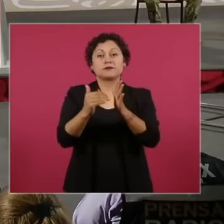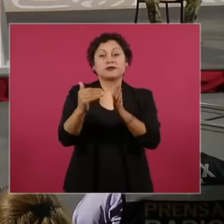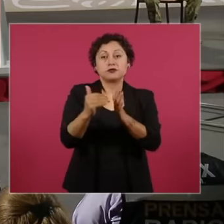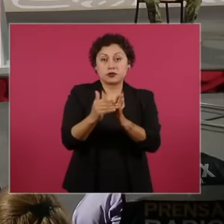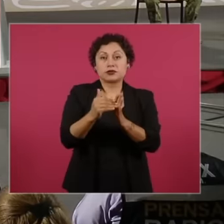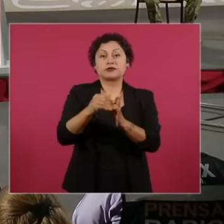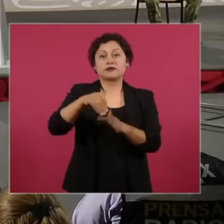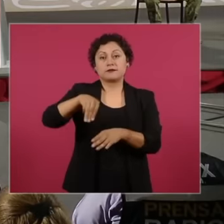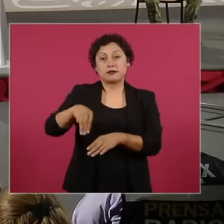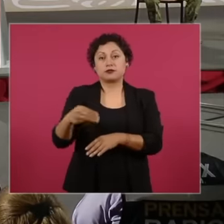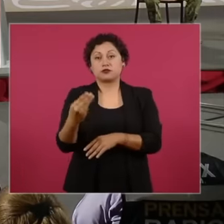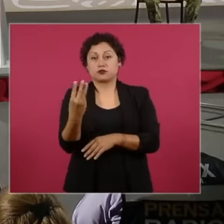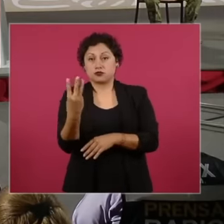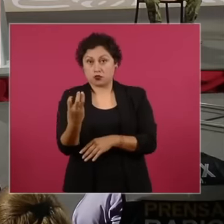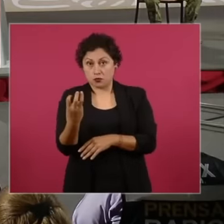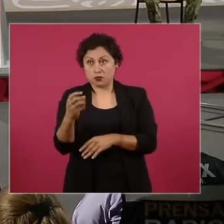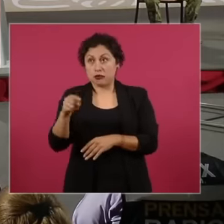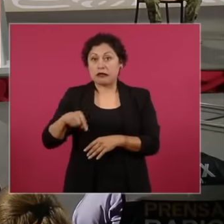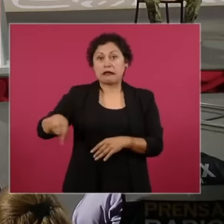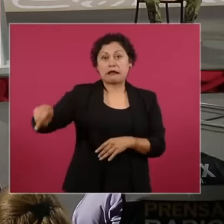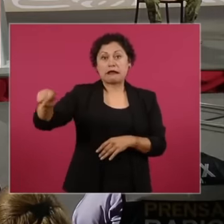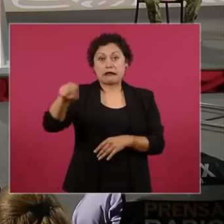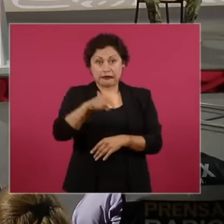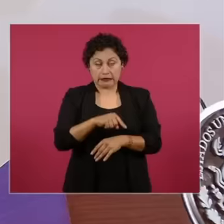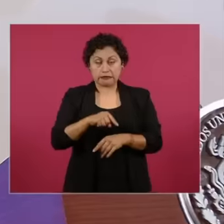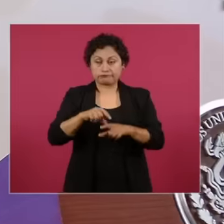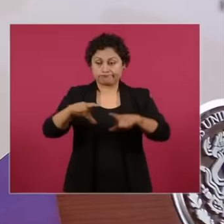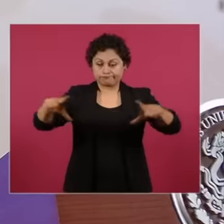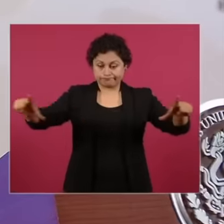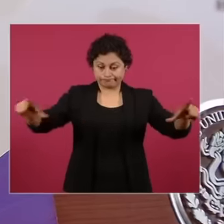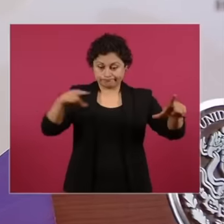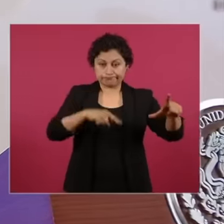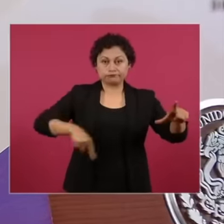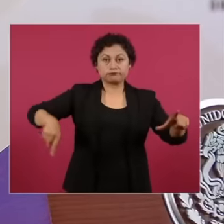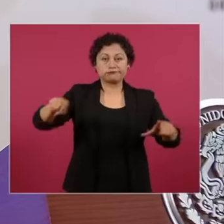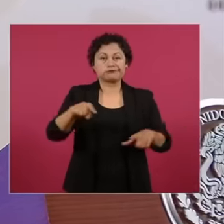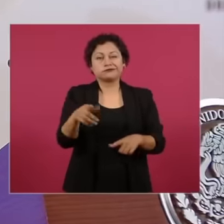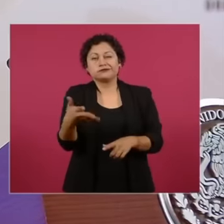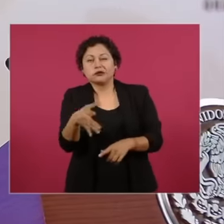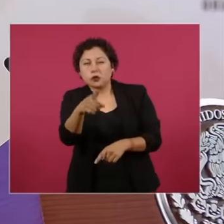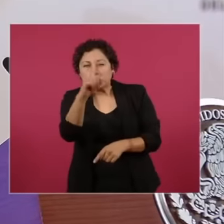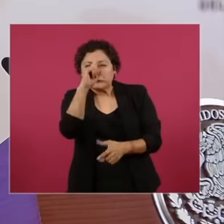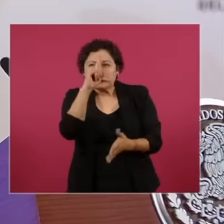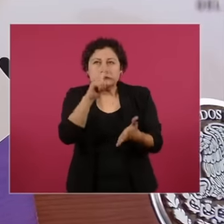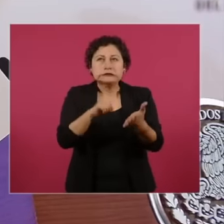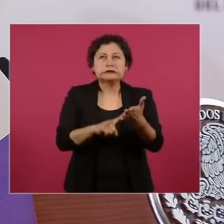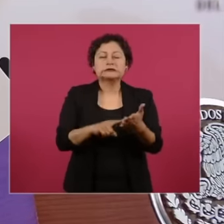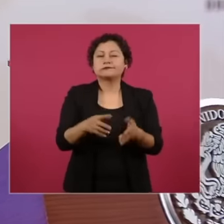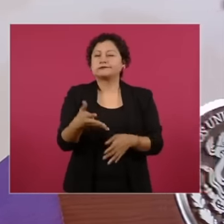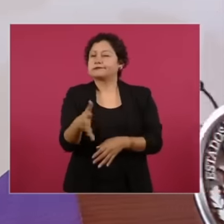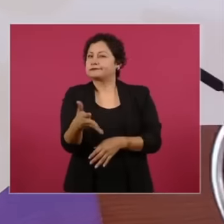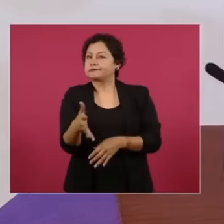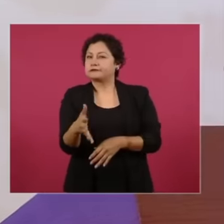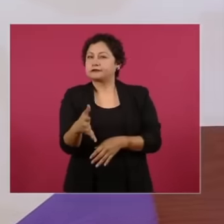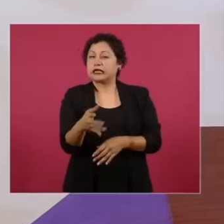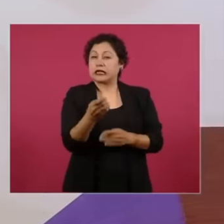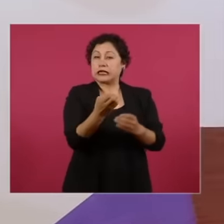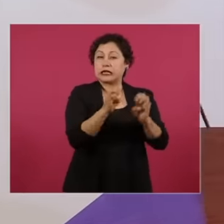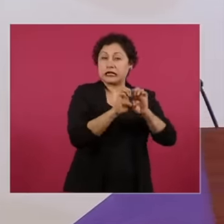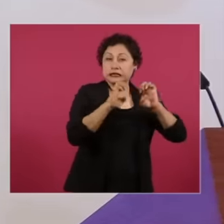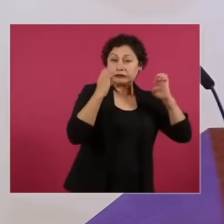million cubic meters is equivalent to filling the Azteca Stadium more than 6 times. Imagine by